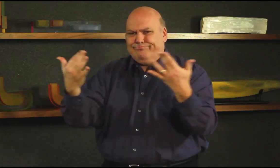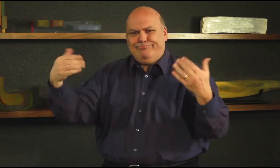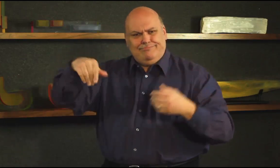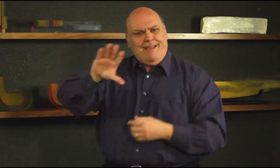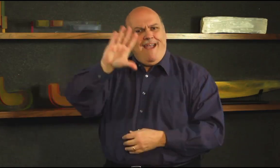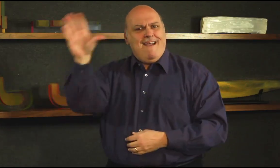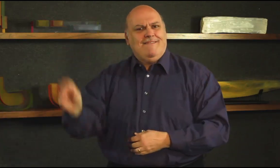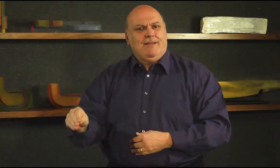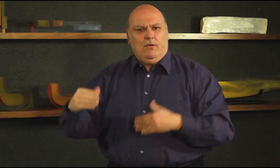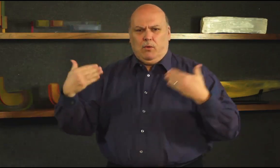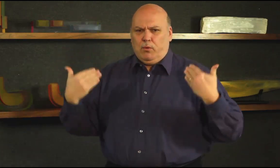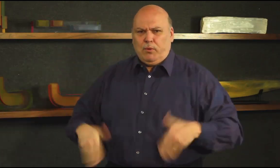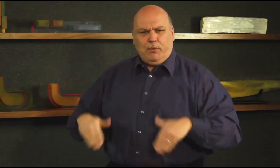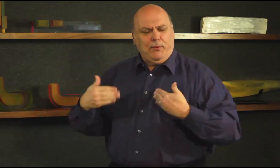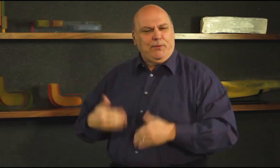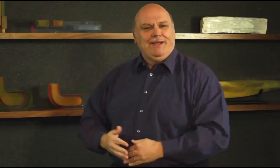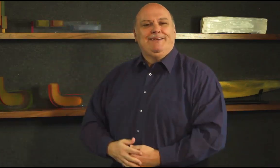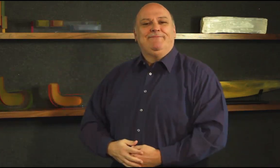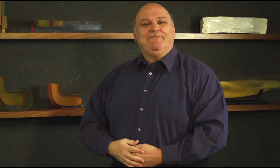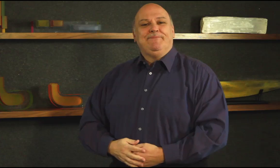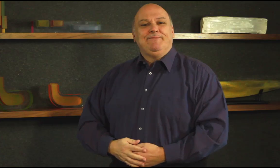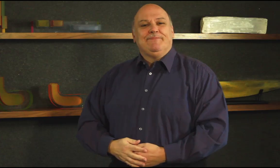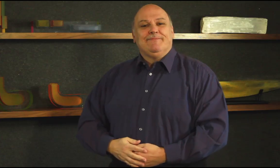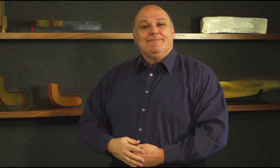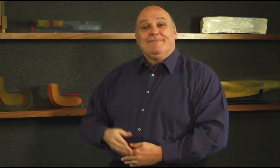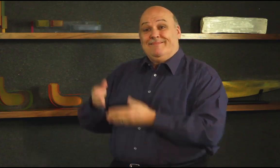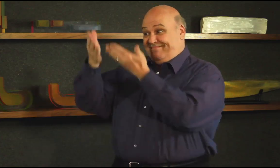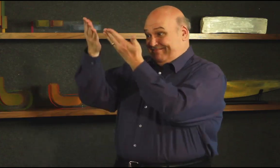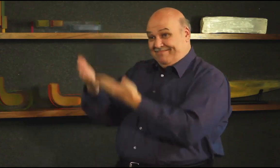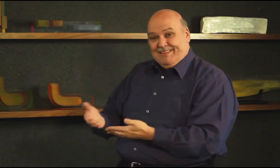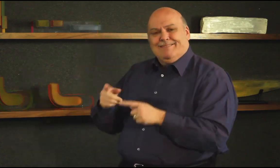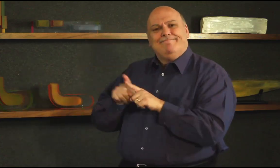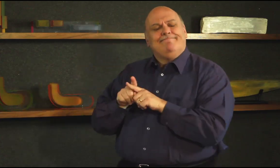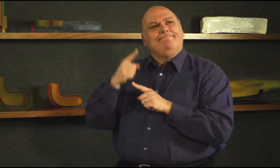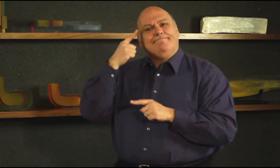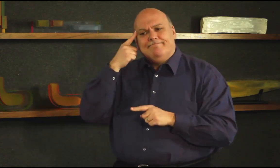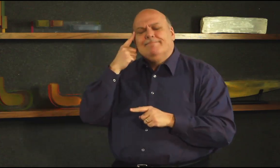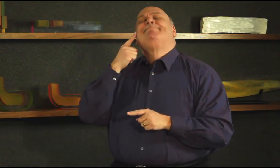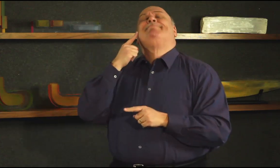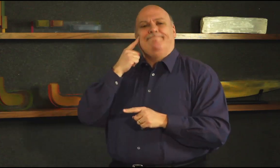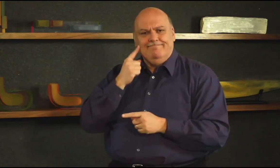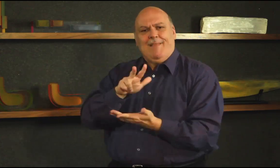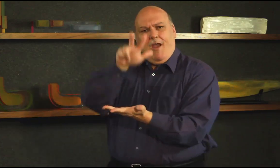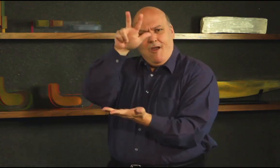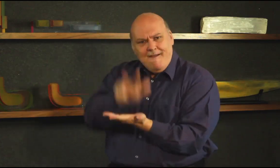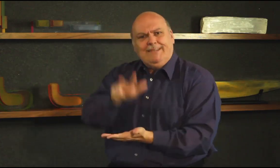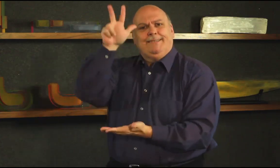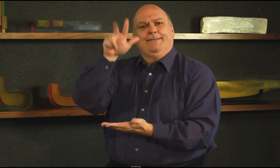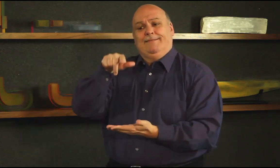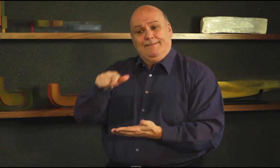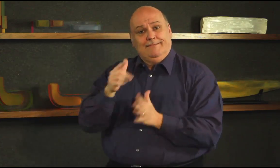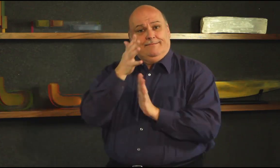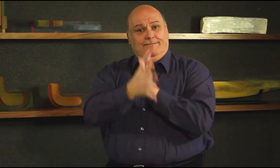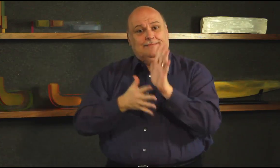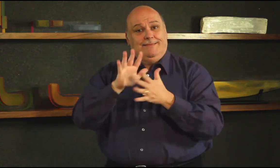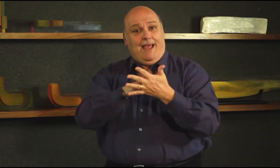started many schools of deaf in Africa, the